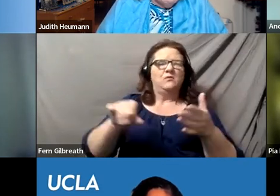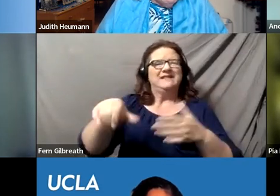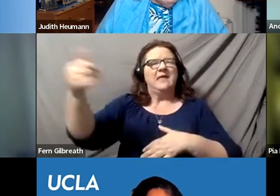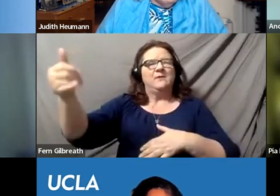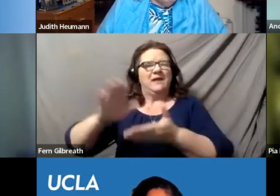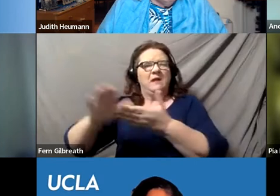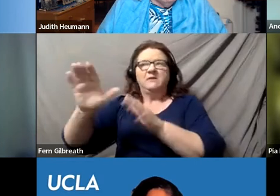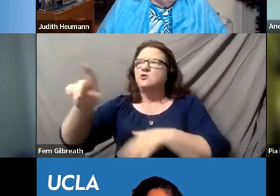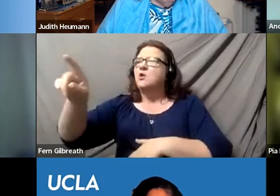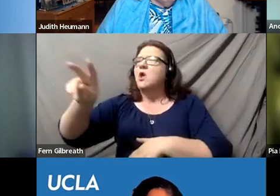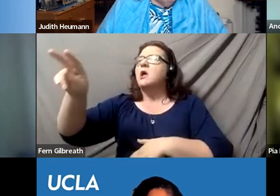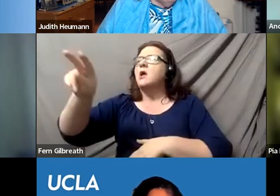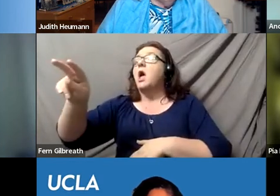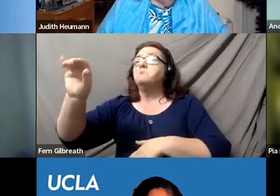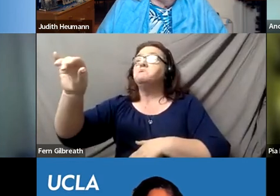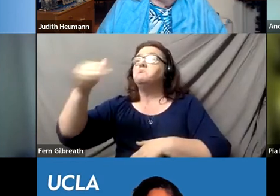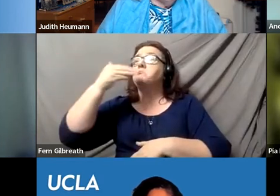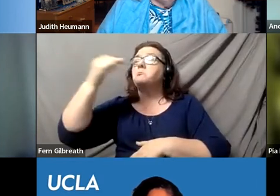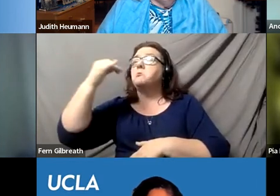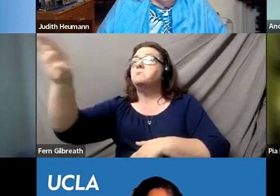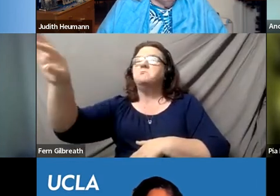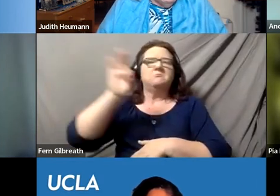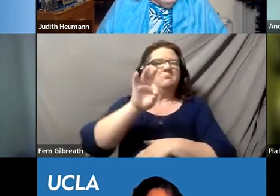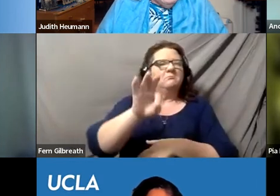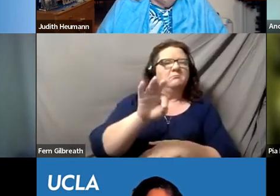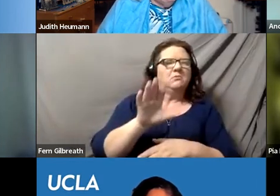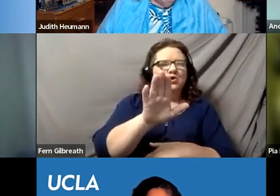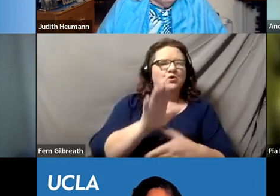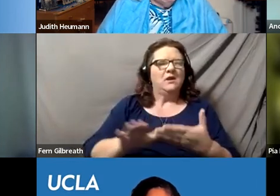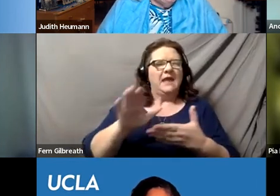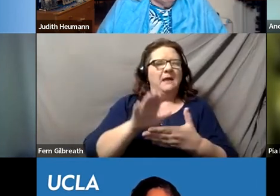where work that they are doing may well help influence work